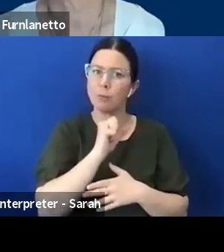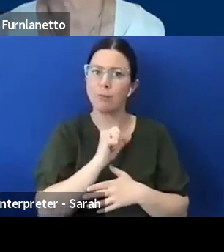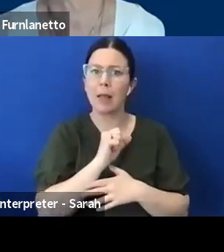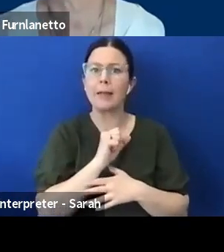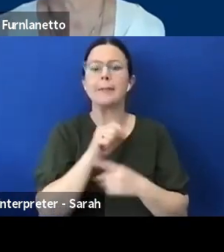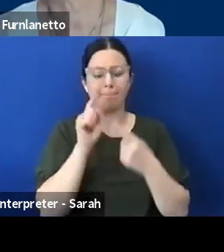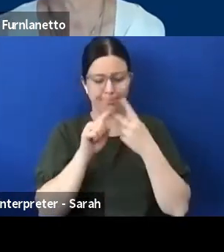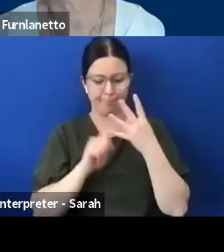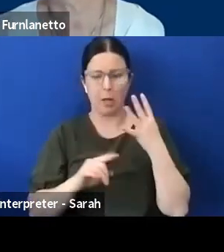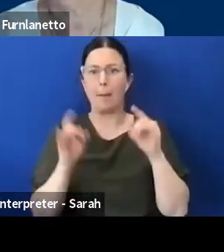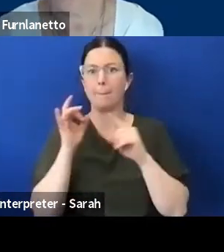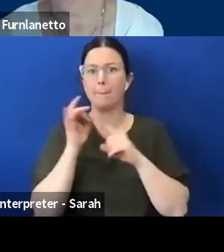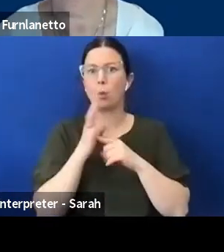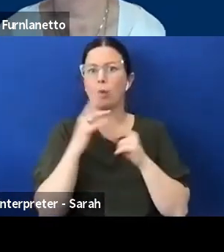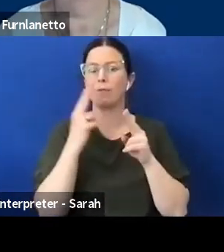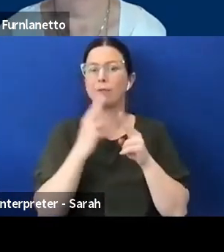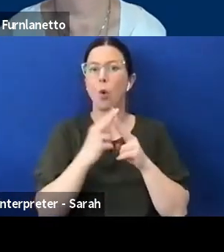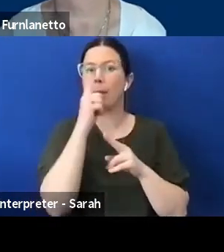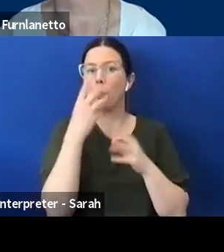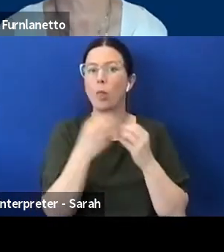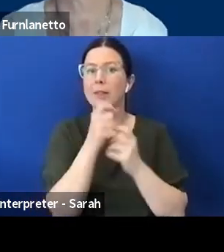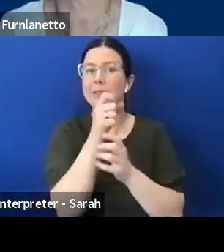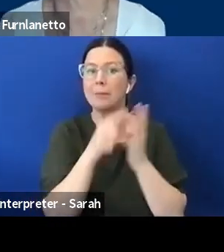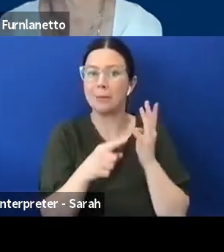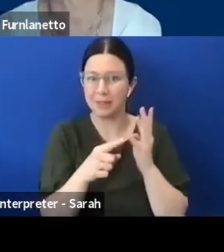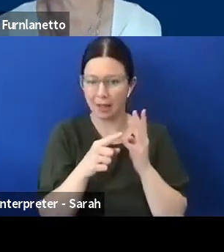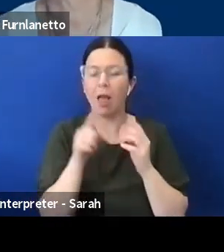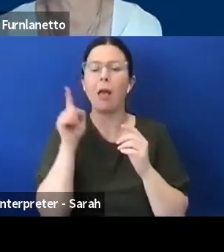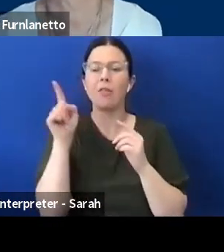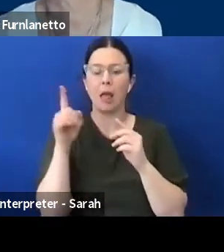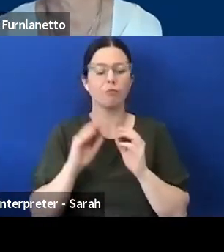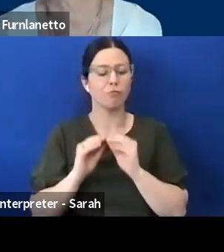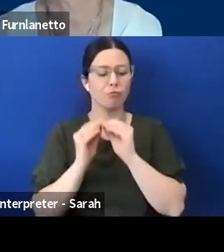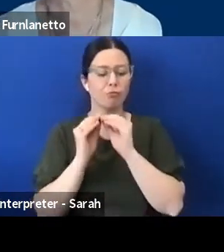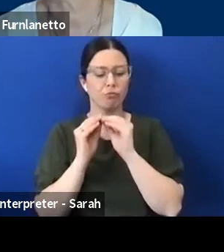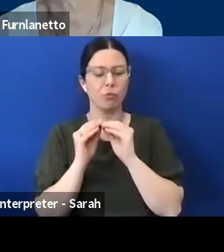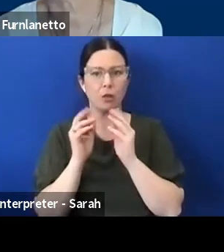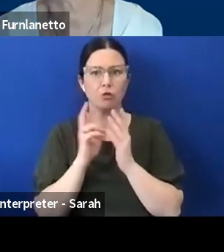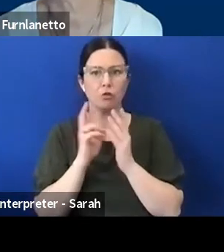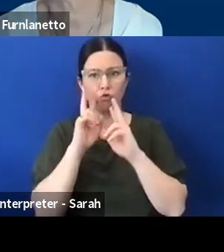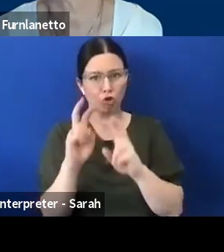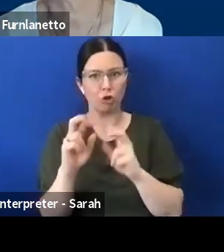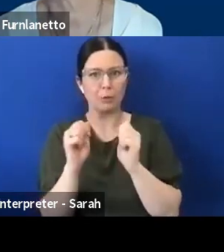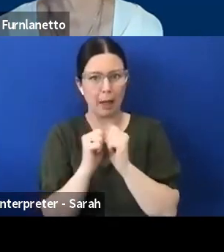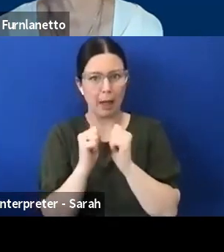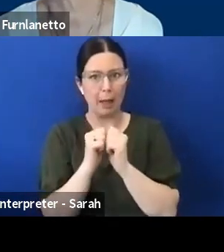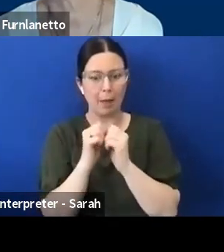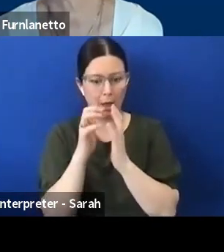and you know create a research paper or a study based on, you know their thoughts and now what